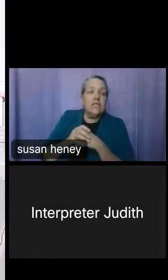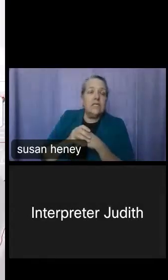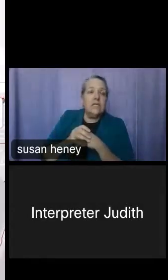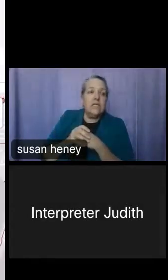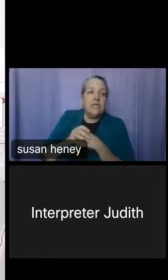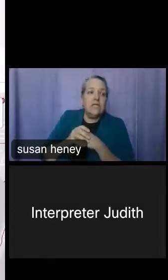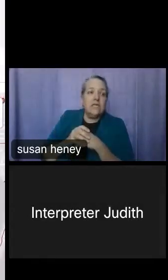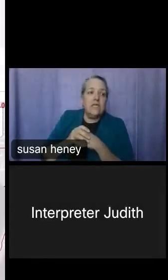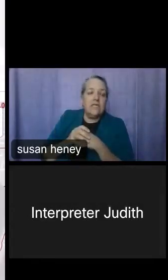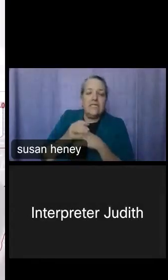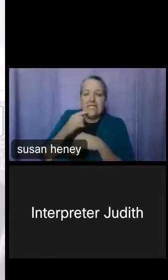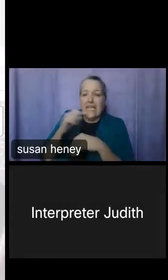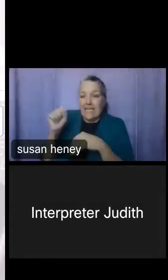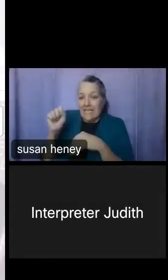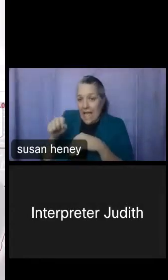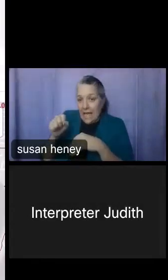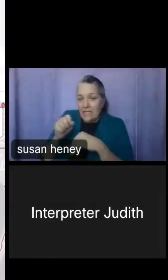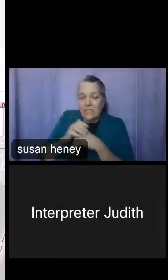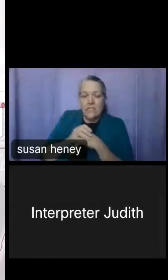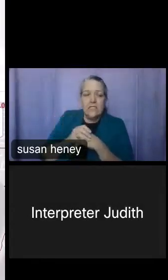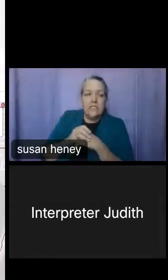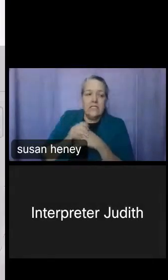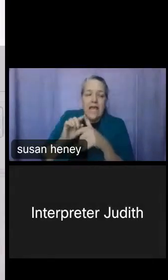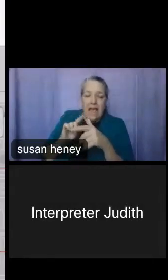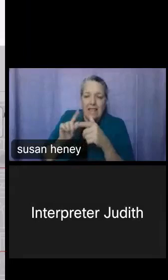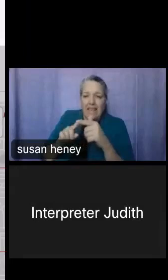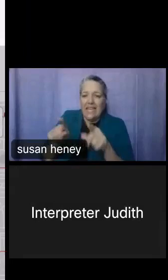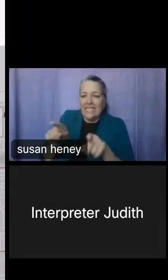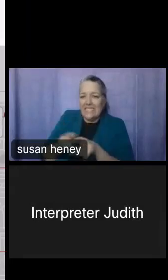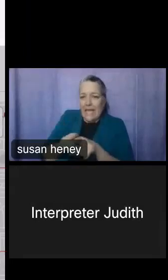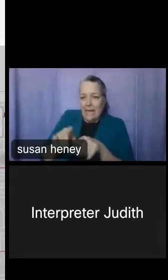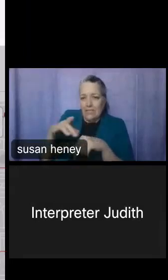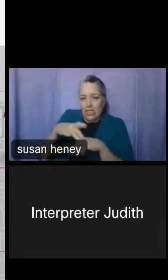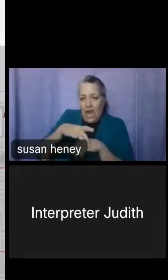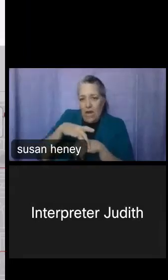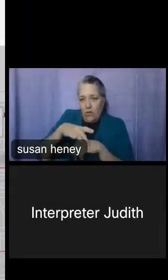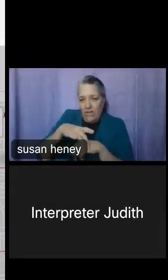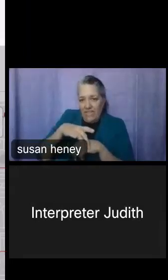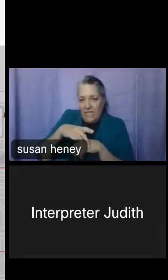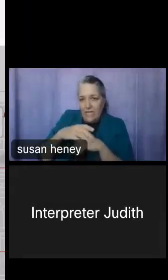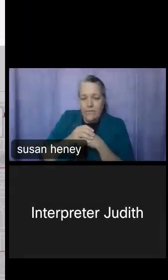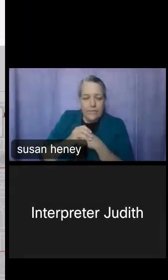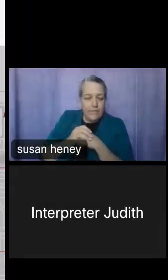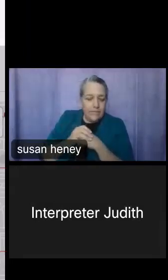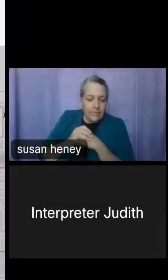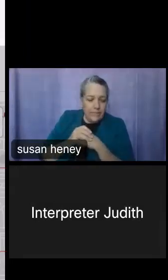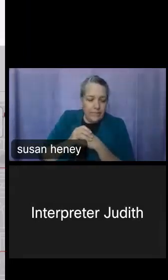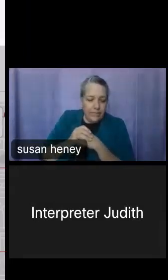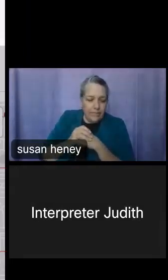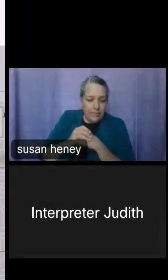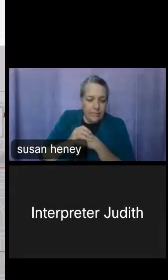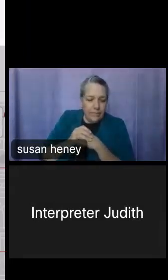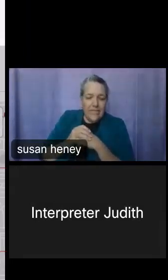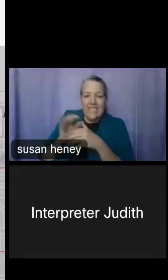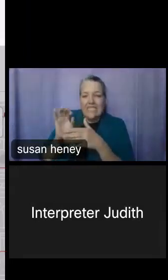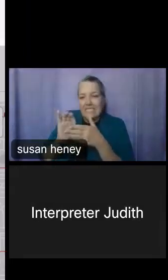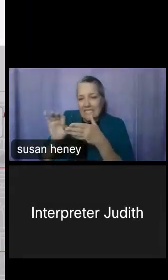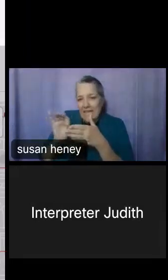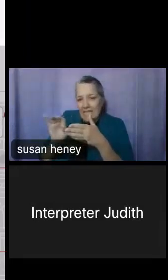say yes, and I'm going to do the same geography, so Geography, Census Tract, and then type